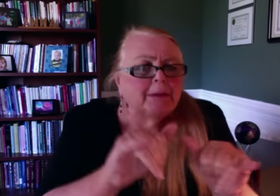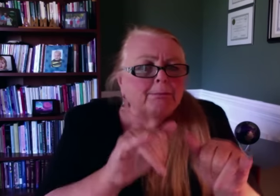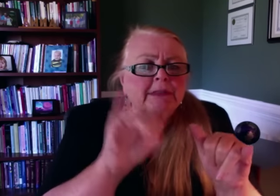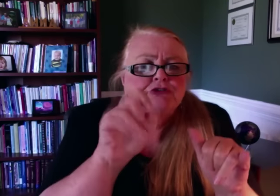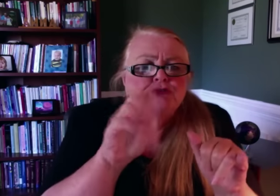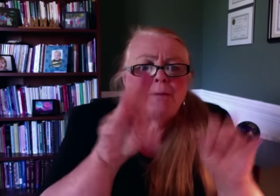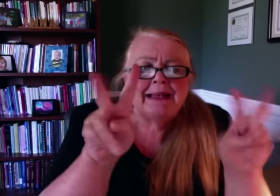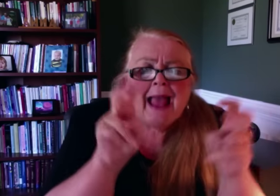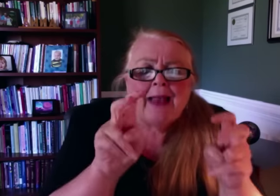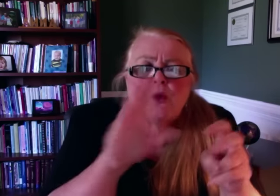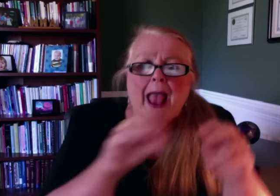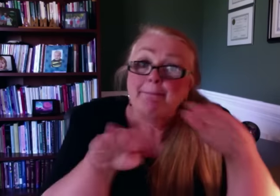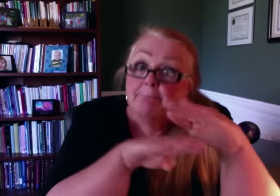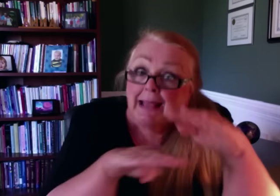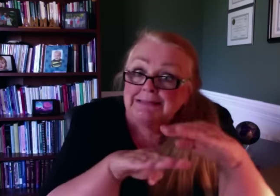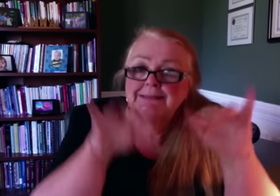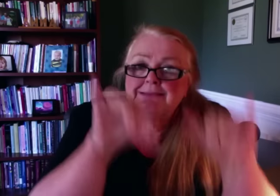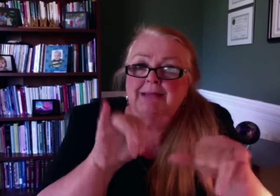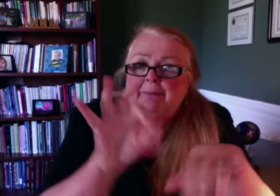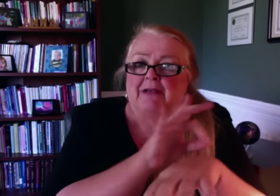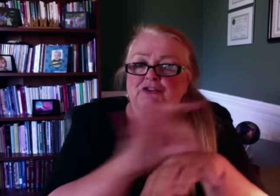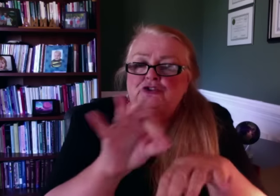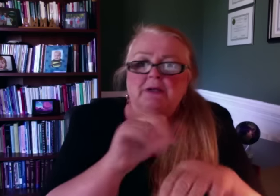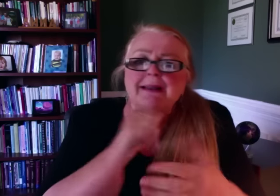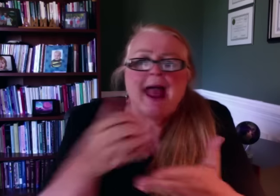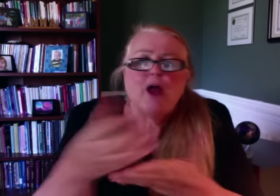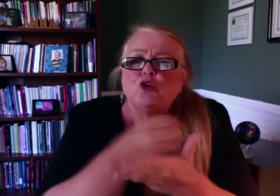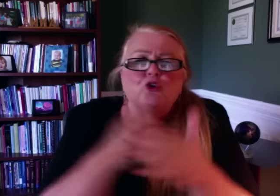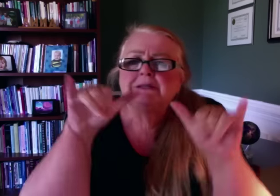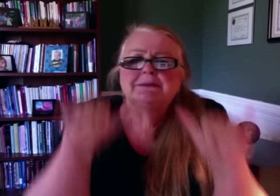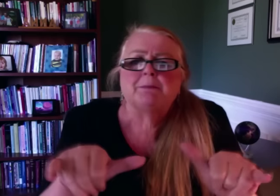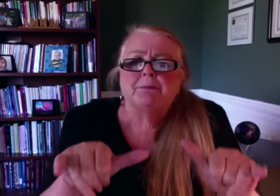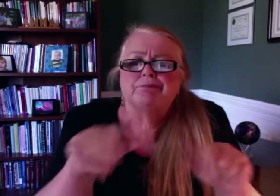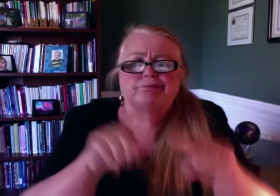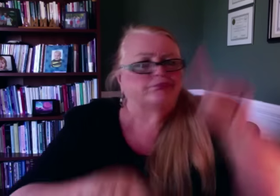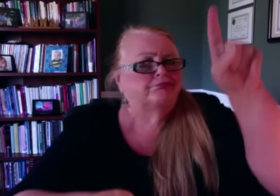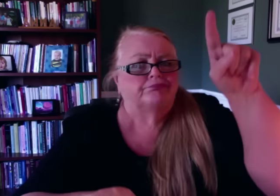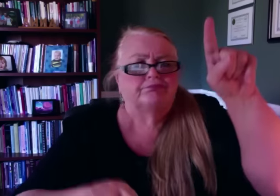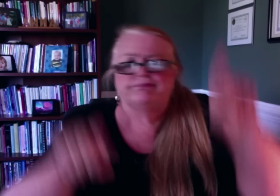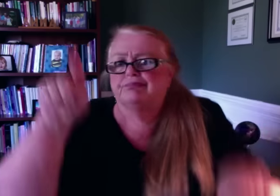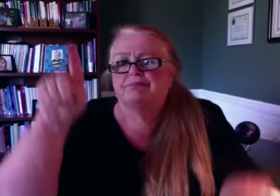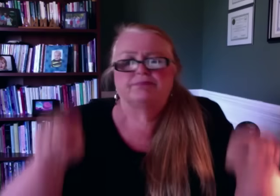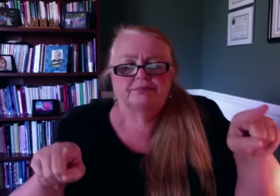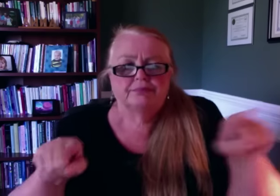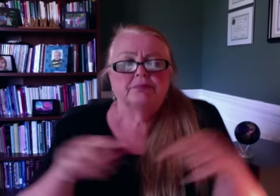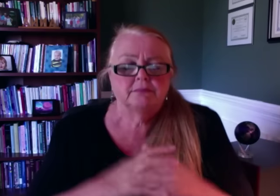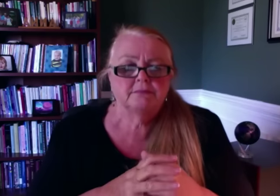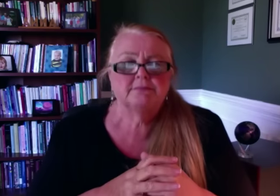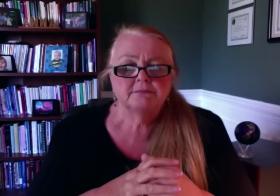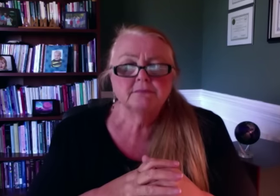title and the same basic job functions.